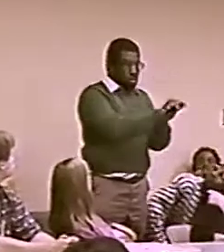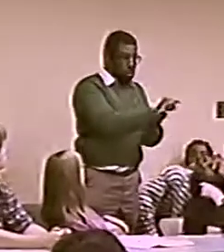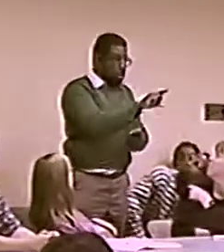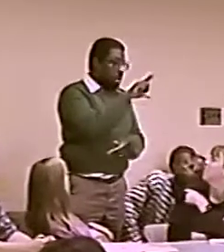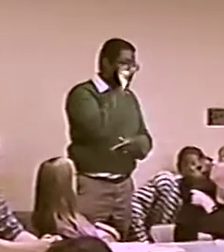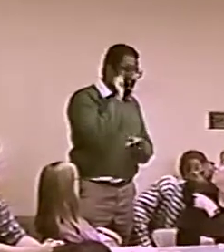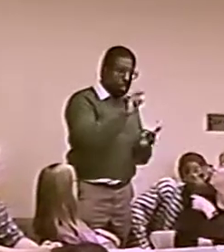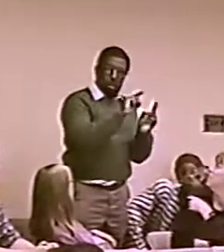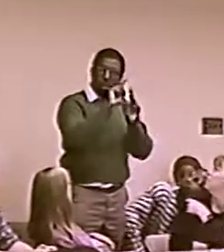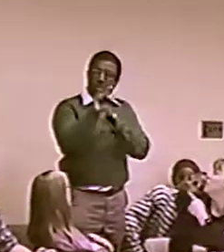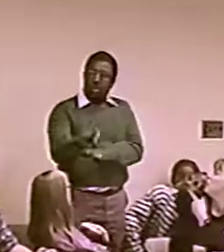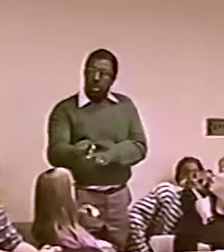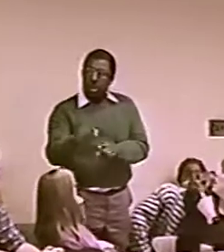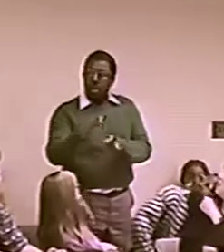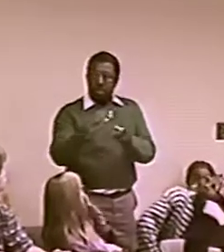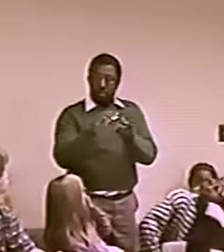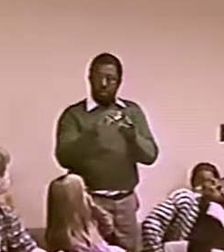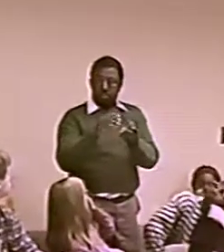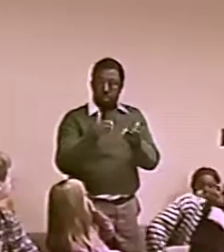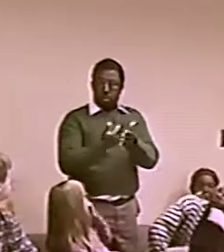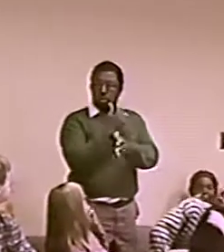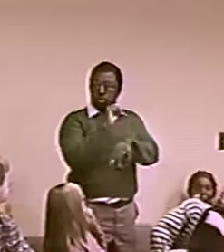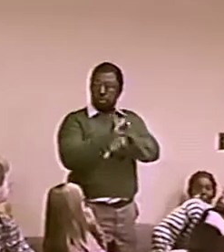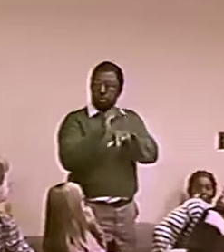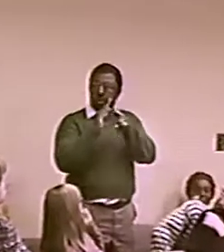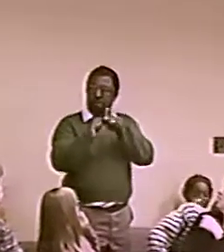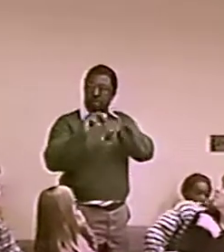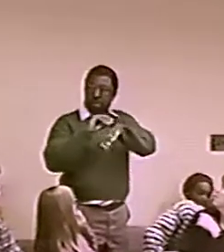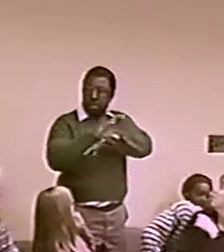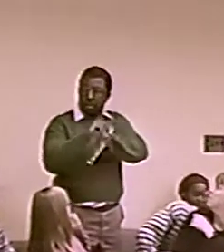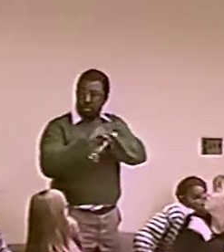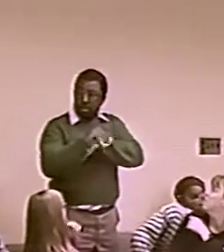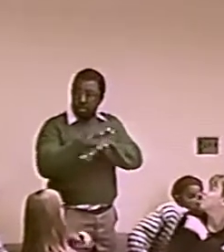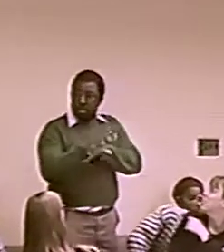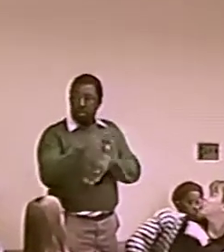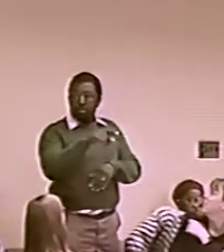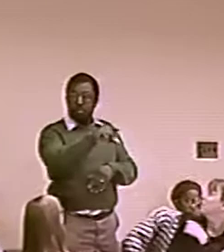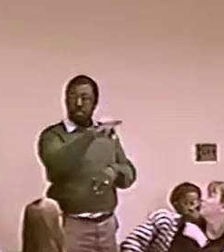BUT ALSO, WE ... SOUTHERN BLACK DEAF AND NORTHERN BLACK DEAF PEOPLE.